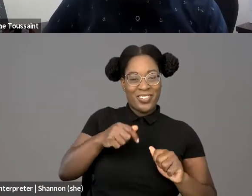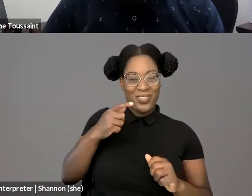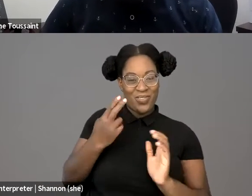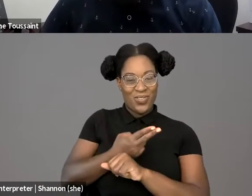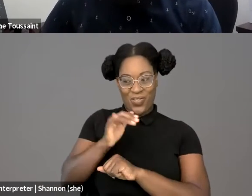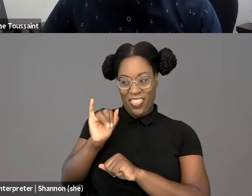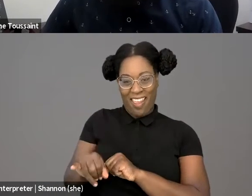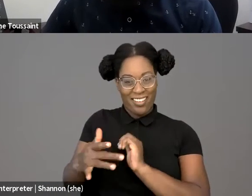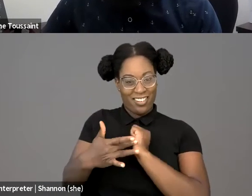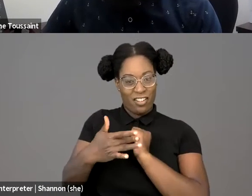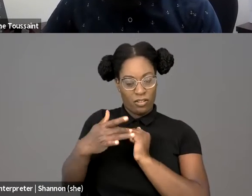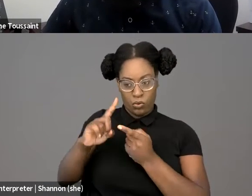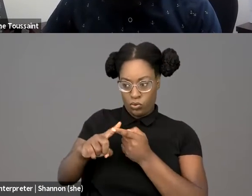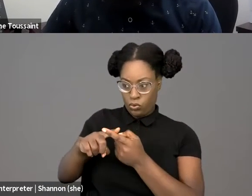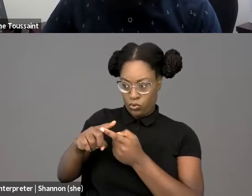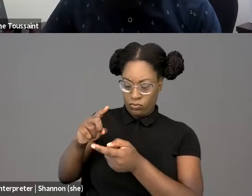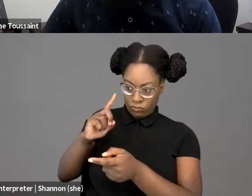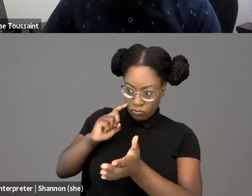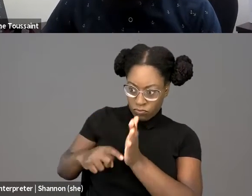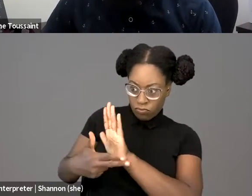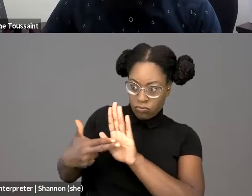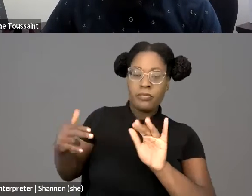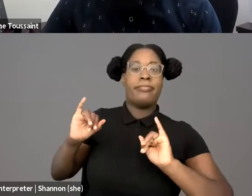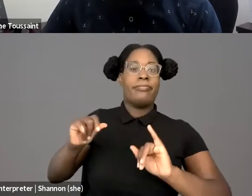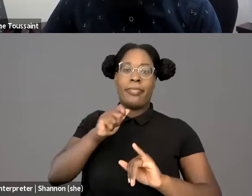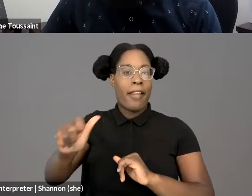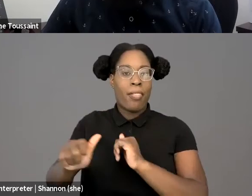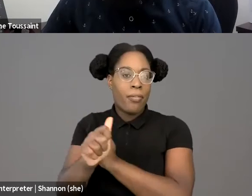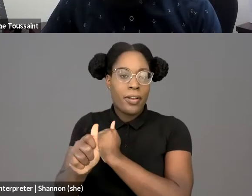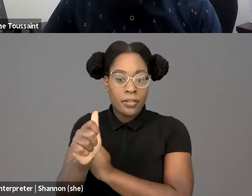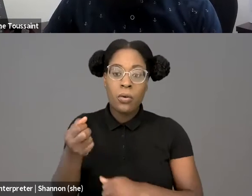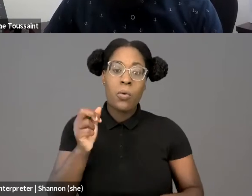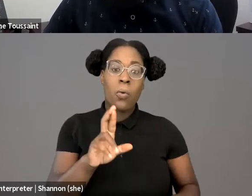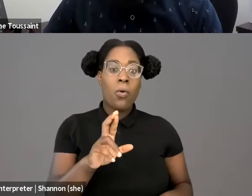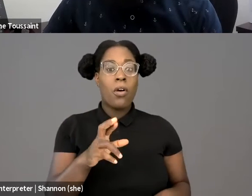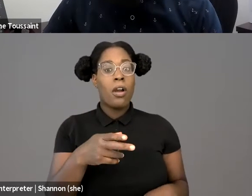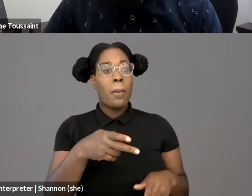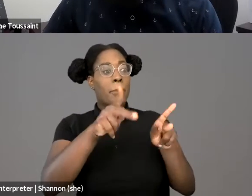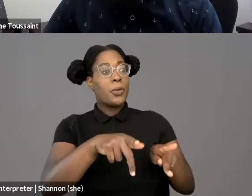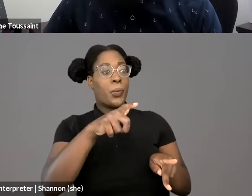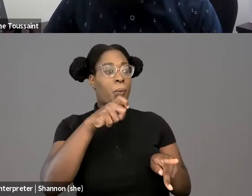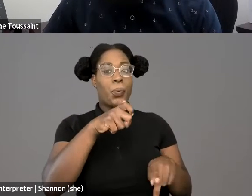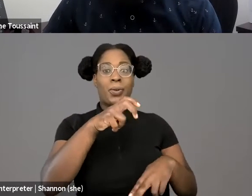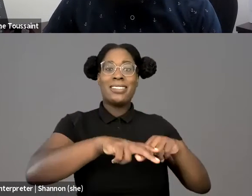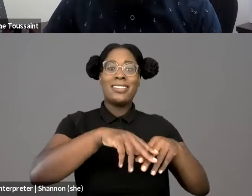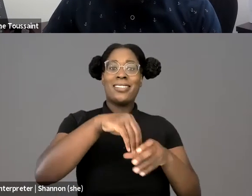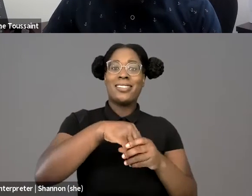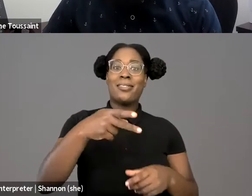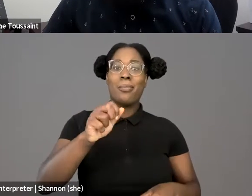too close to the playground. So in a way, that's not intrusive. It would tell the police whether somebody is a troublemaker casing a neighborhood,